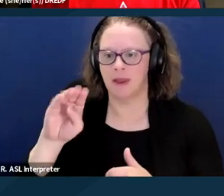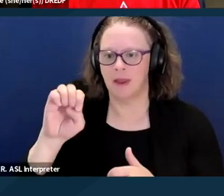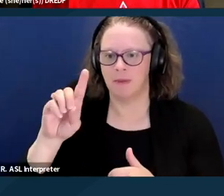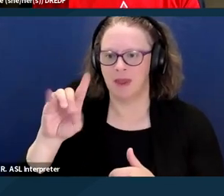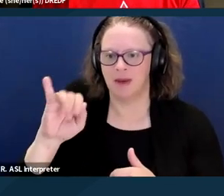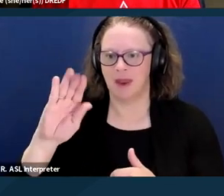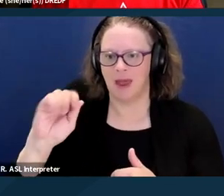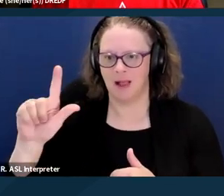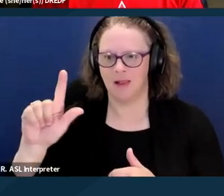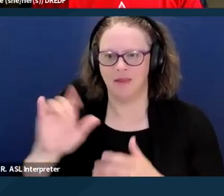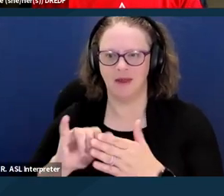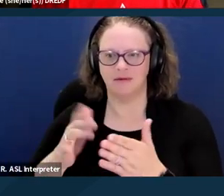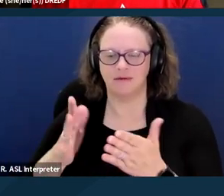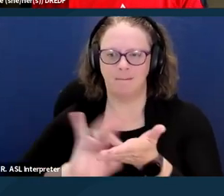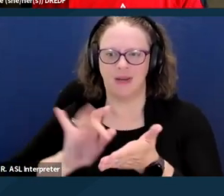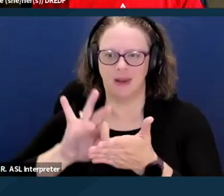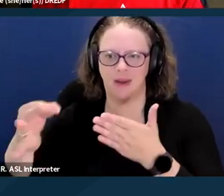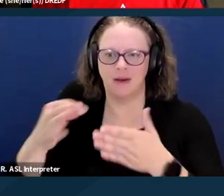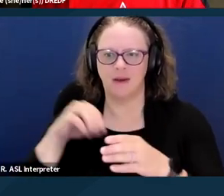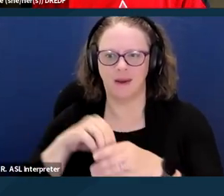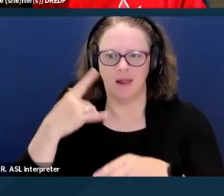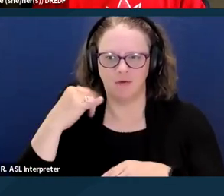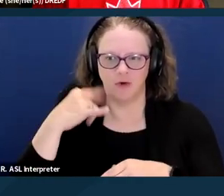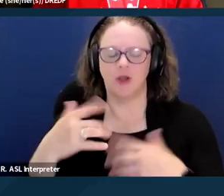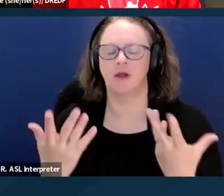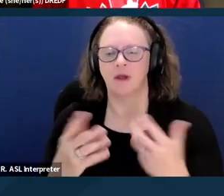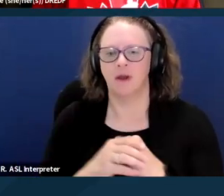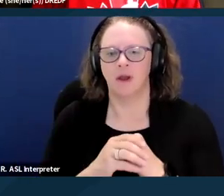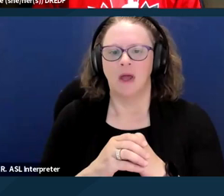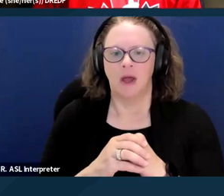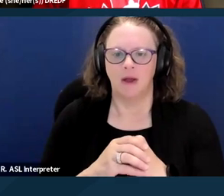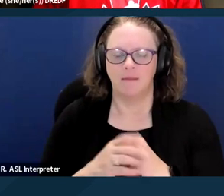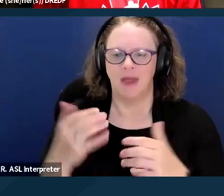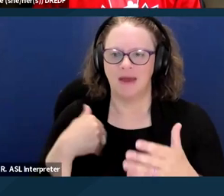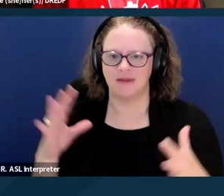has had some links to housing and has recognized the need to particularly address